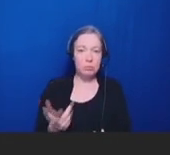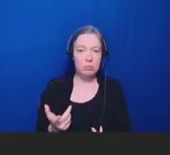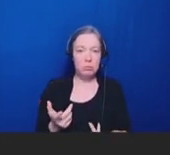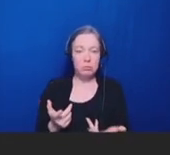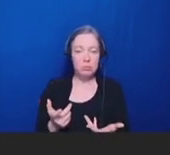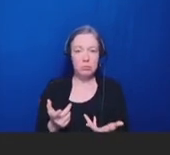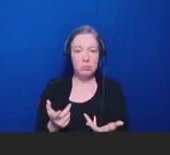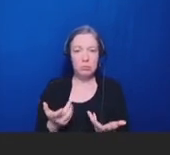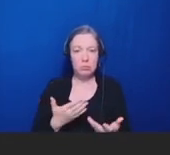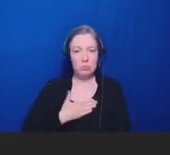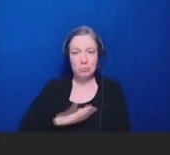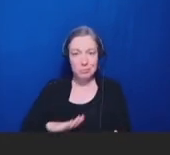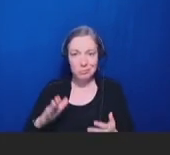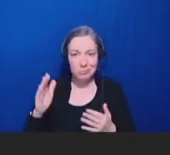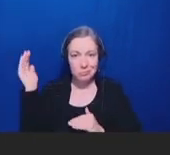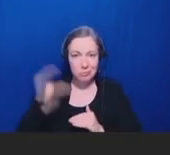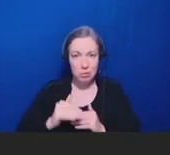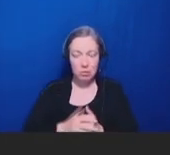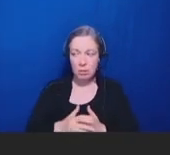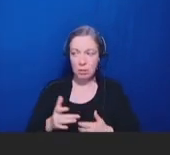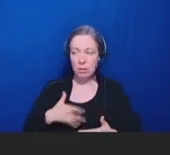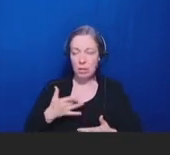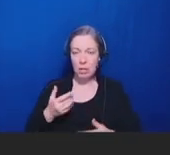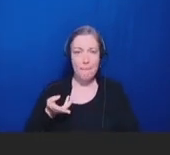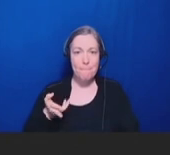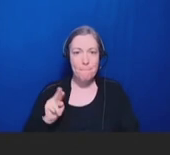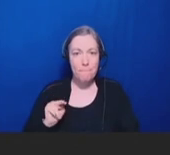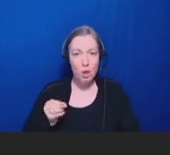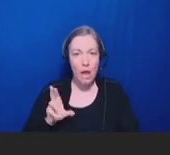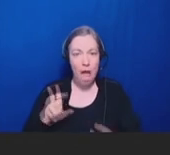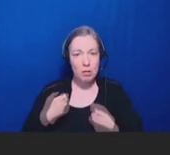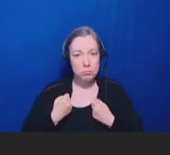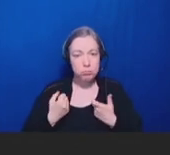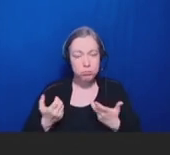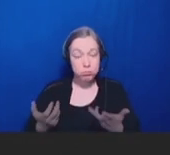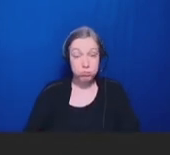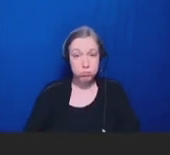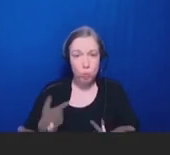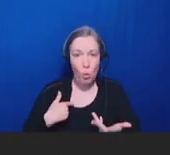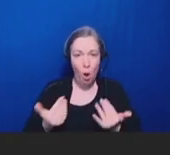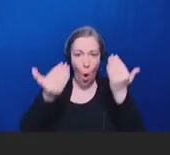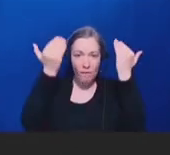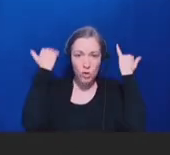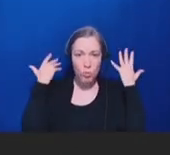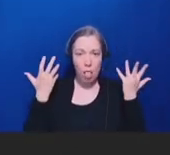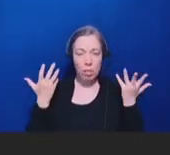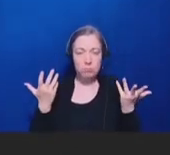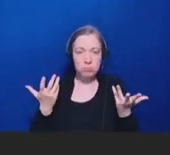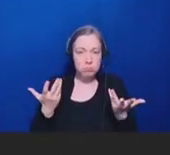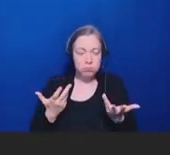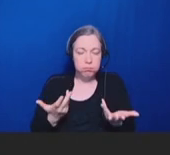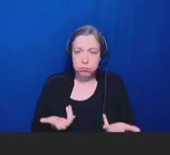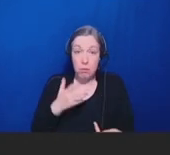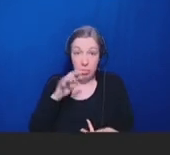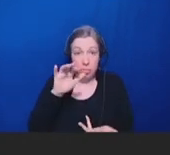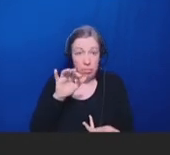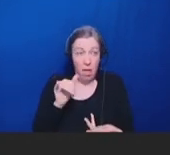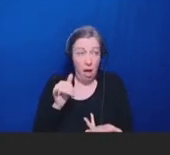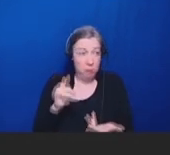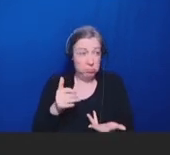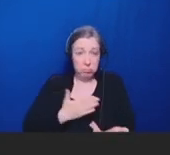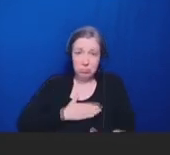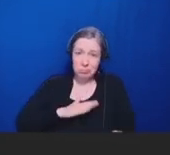you know, burnt out or overwhelmed on -- or you know when we're having discussion with